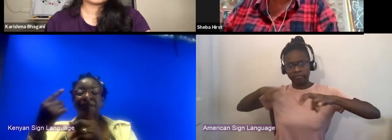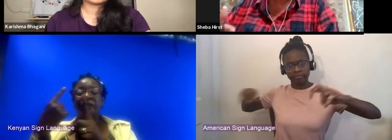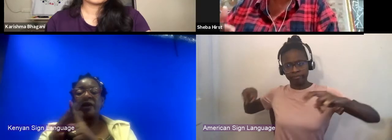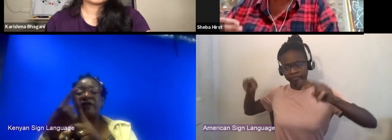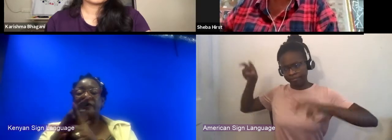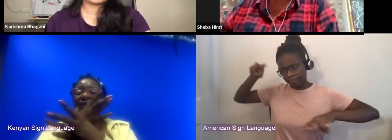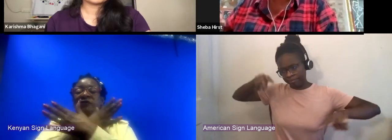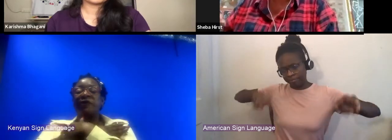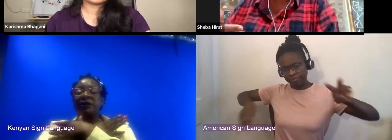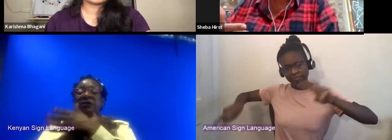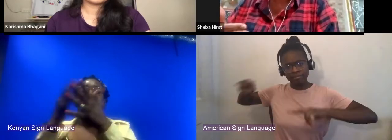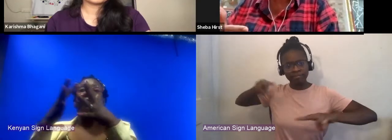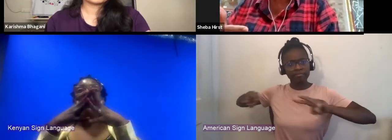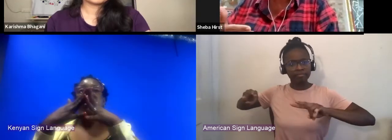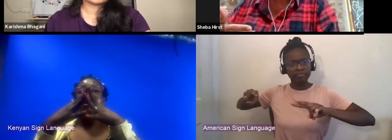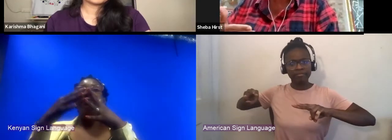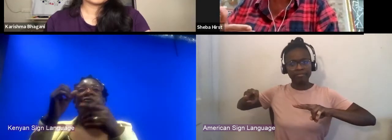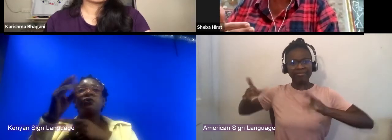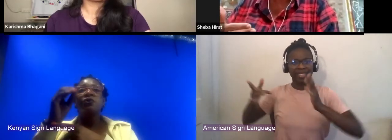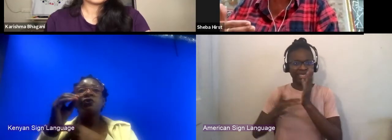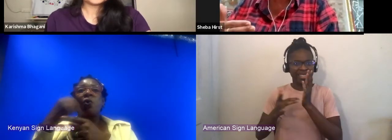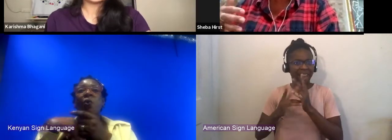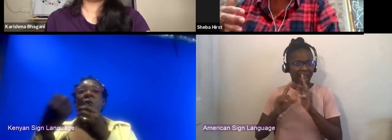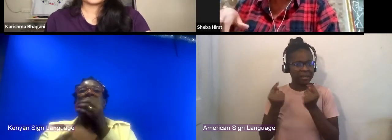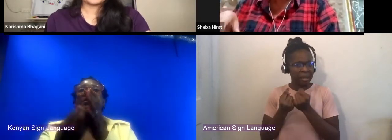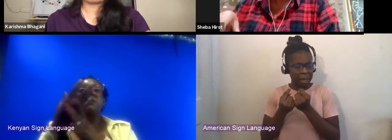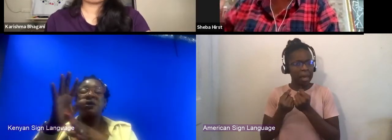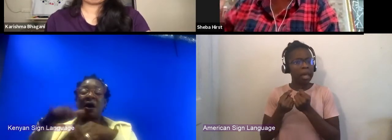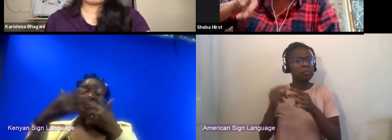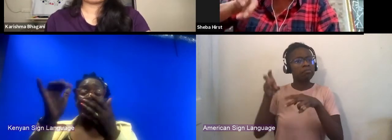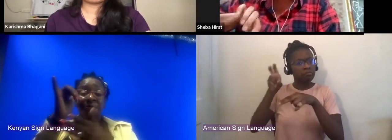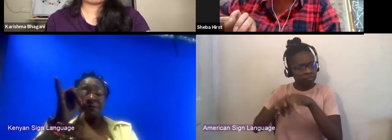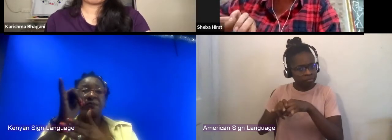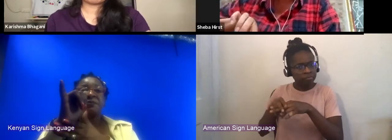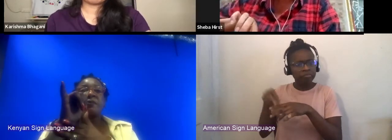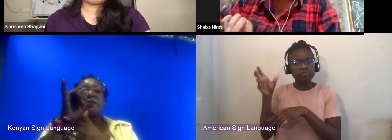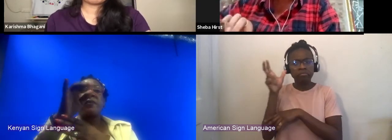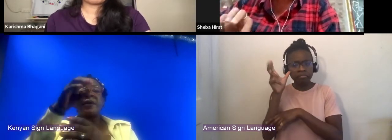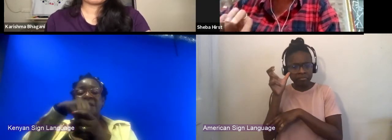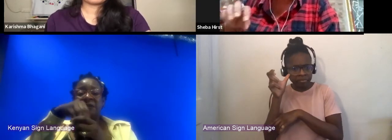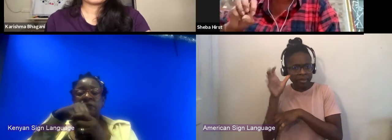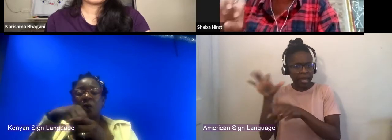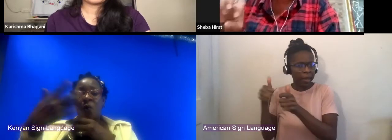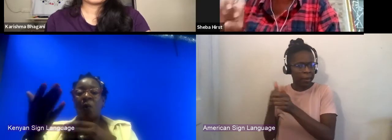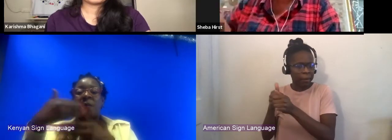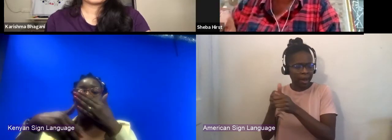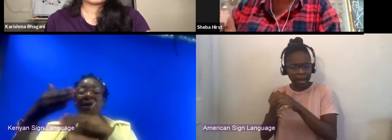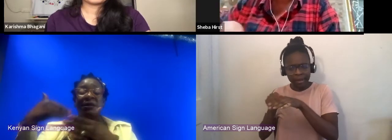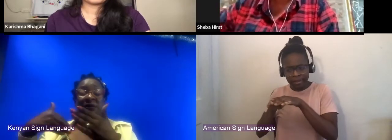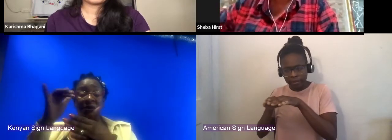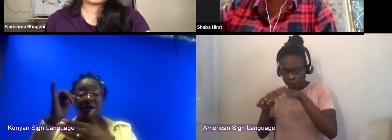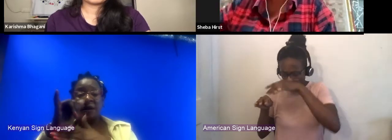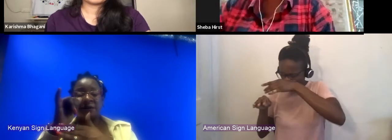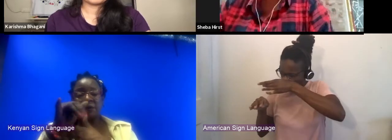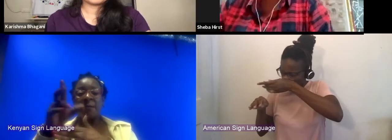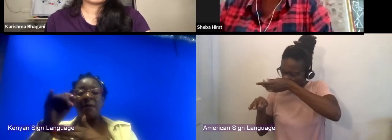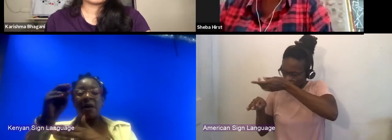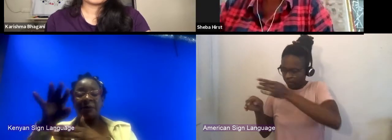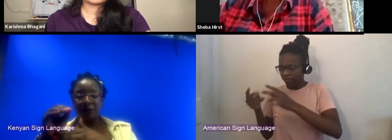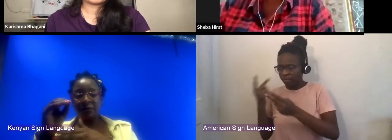in the US who tech teams also got to sit inside behind the scenes kind of context, and get see the inner workings from that perspective.